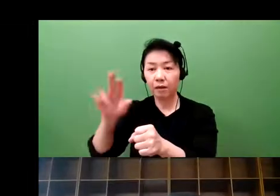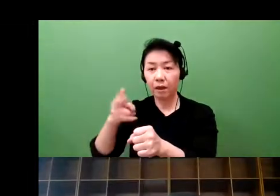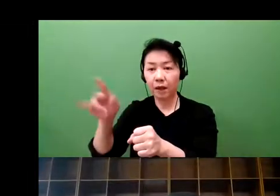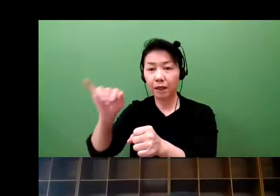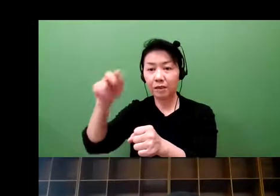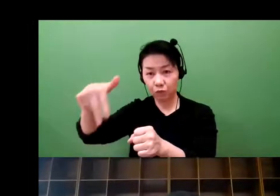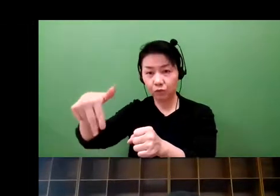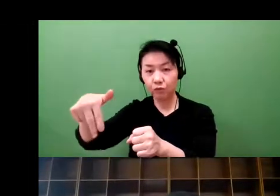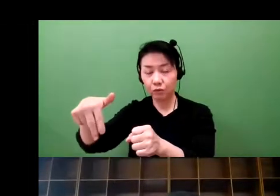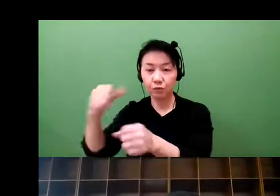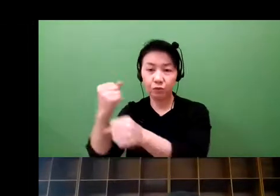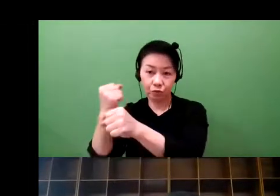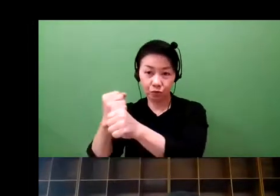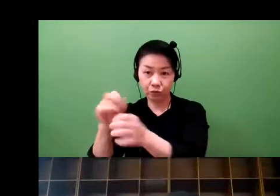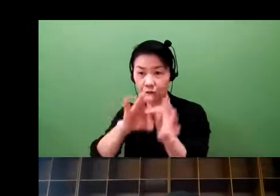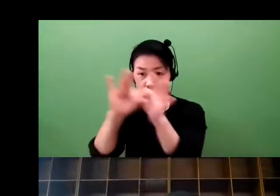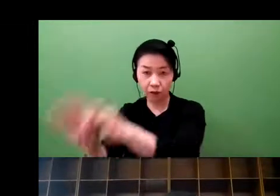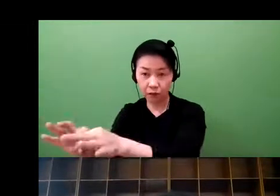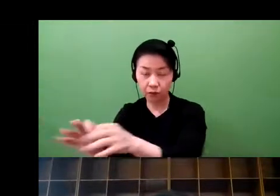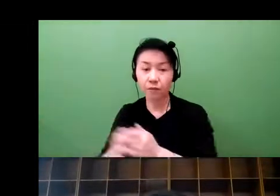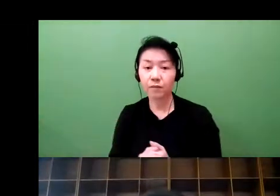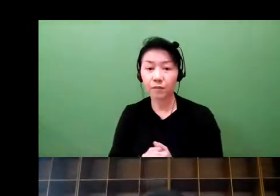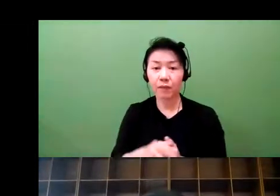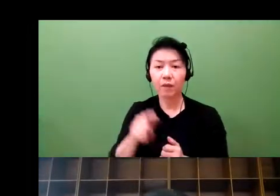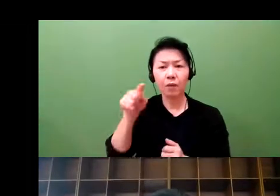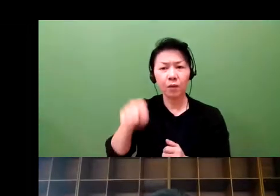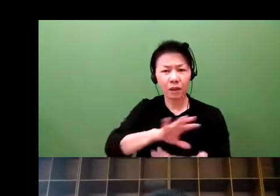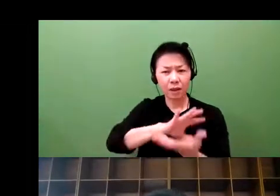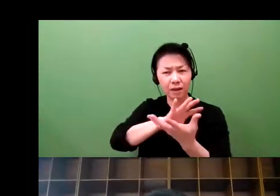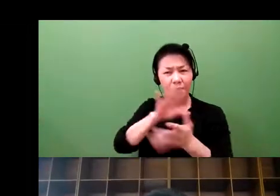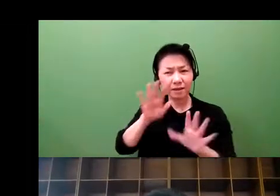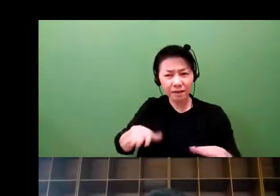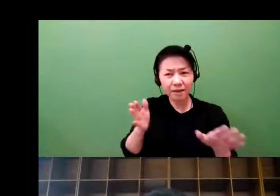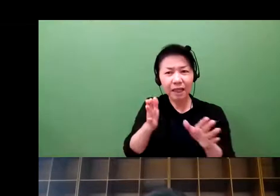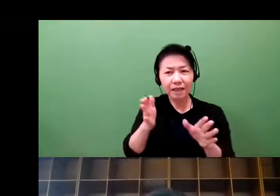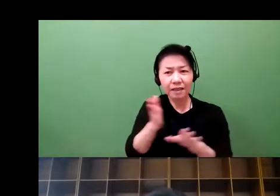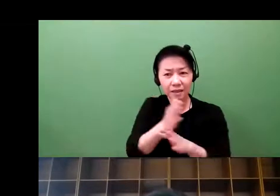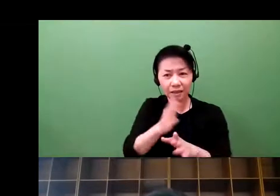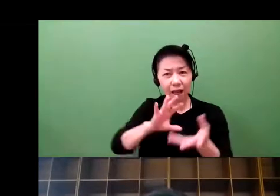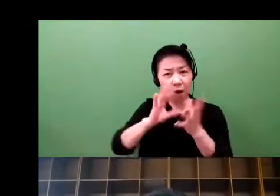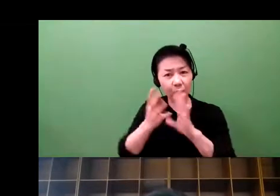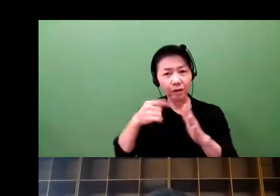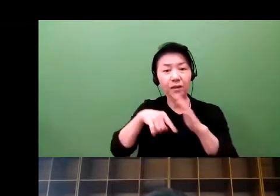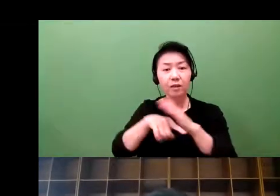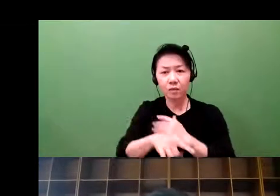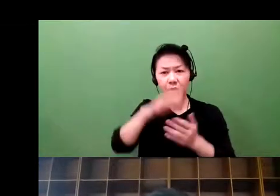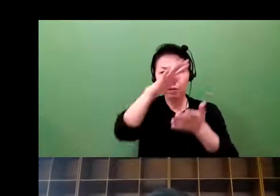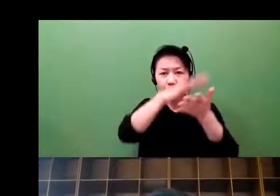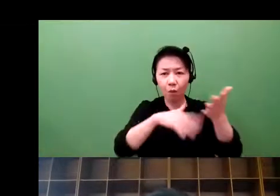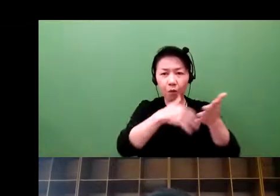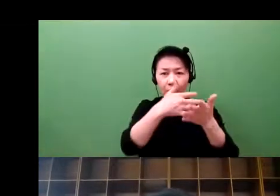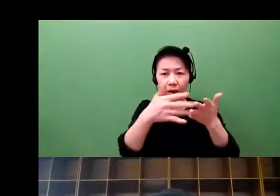and medical device development. The recent change that we see is the advancement